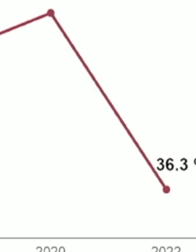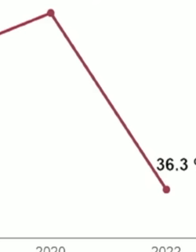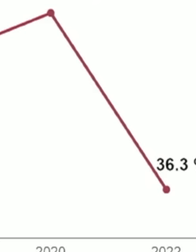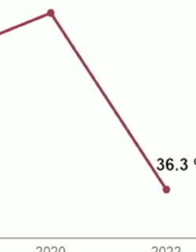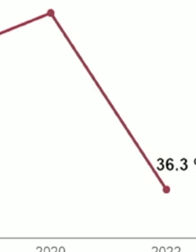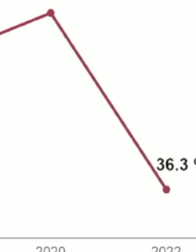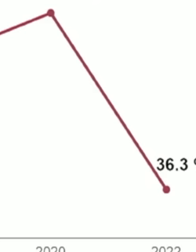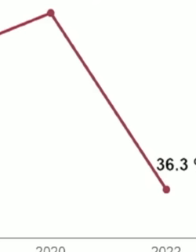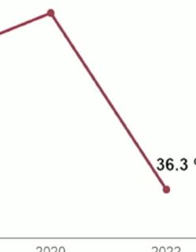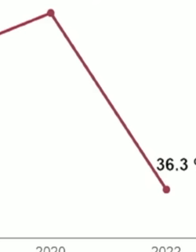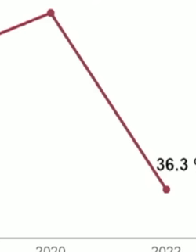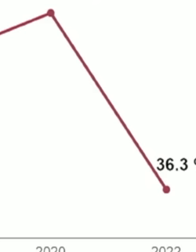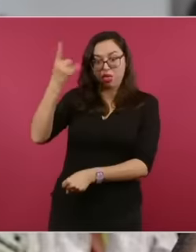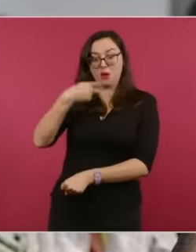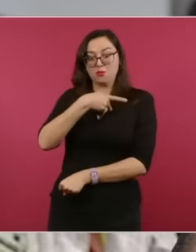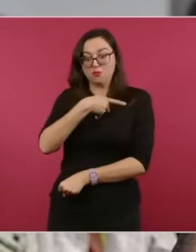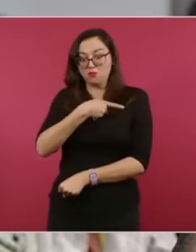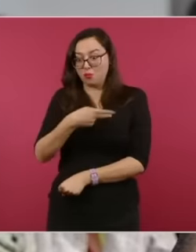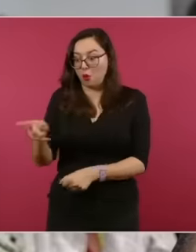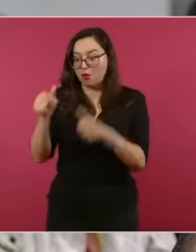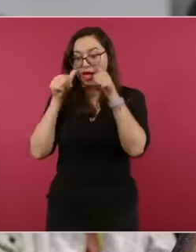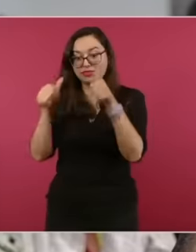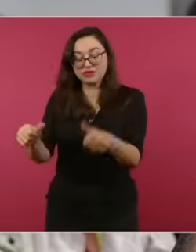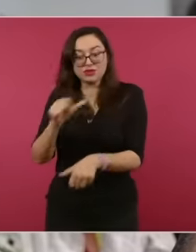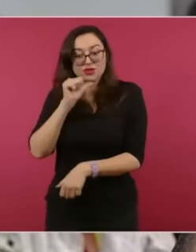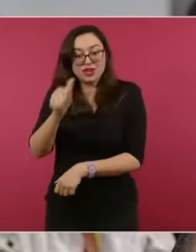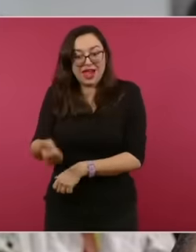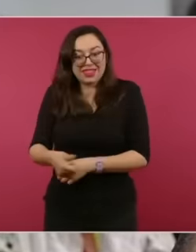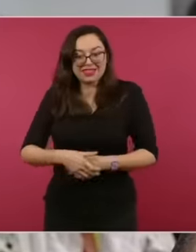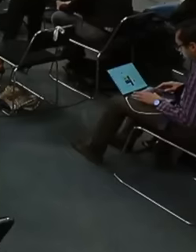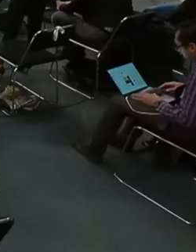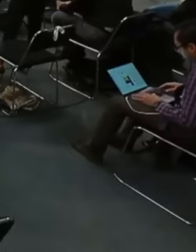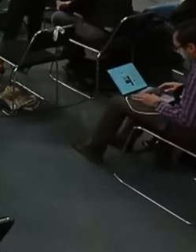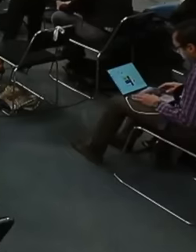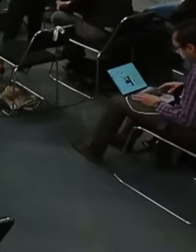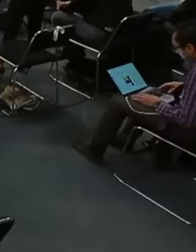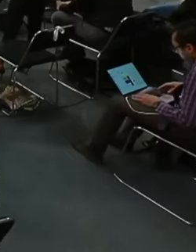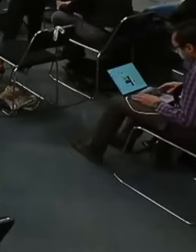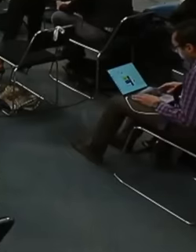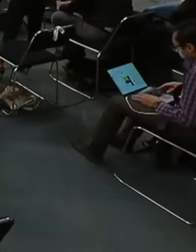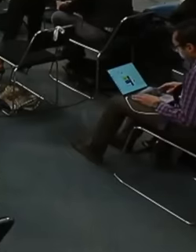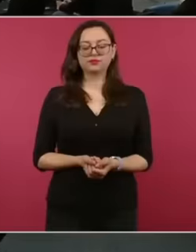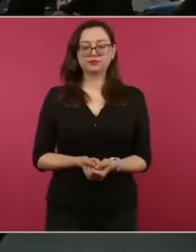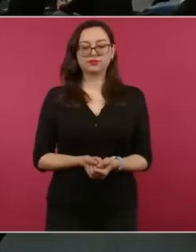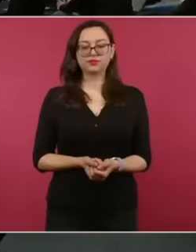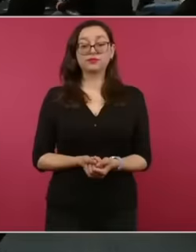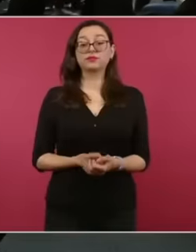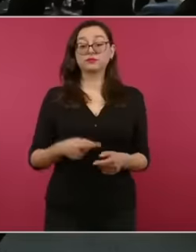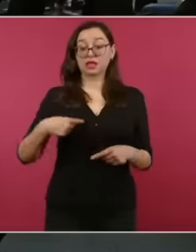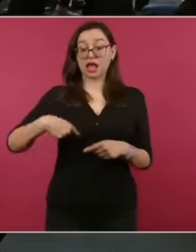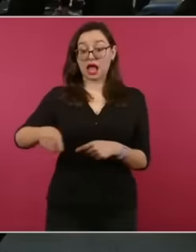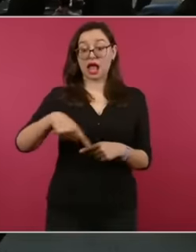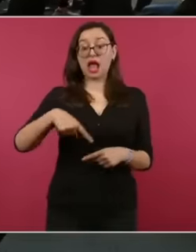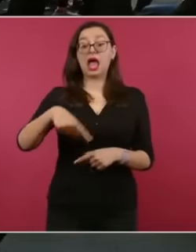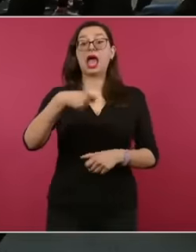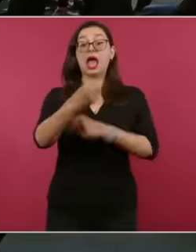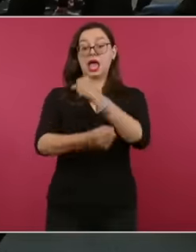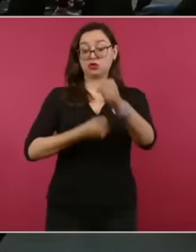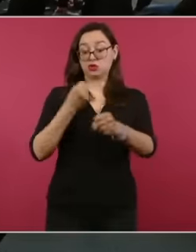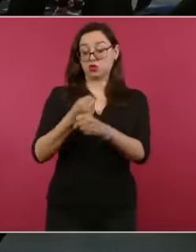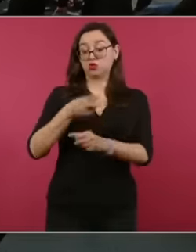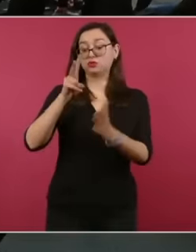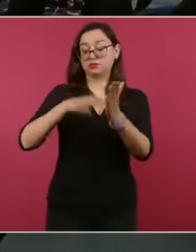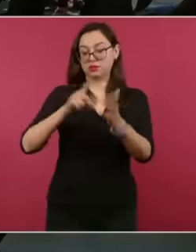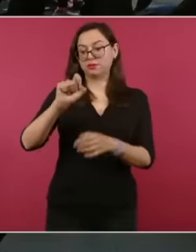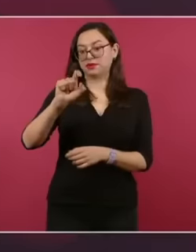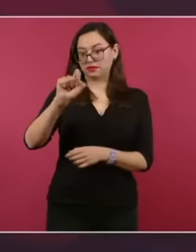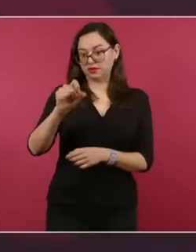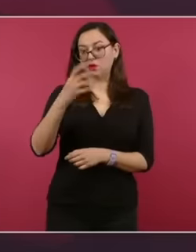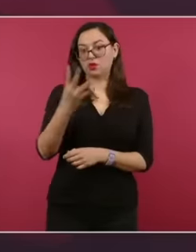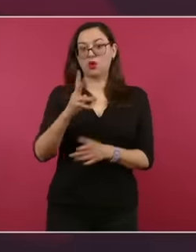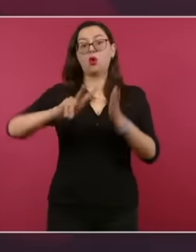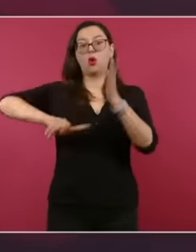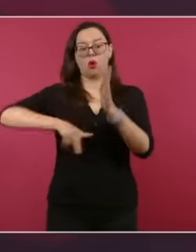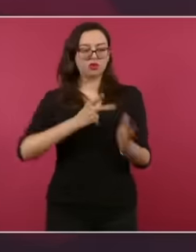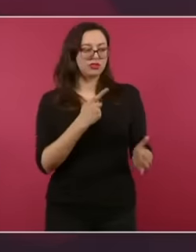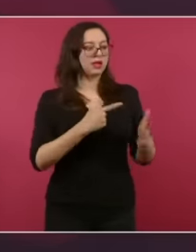in they are going to make it known a year later they are going to make it known on the 25th in July of the 25th they raised it